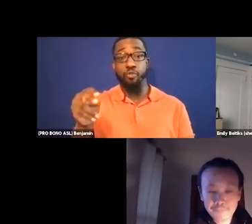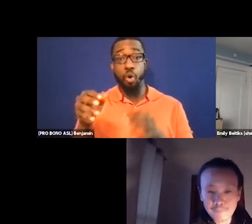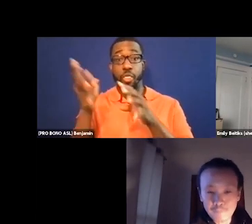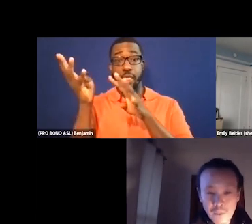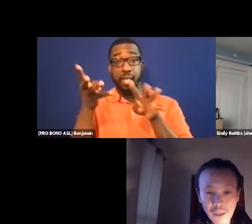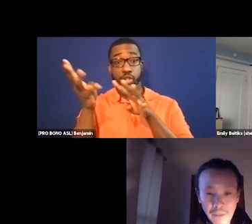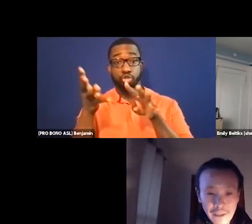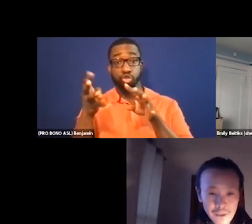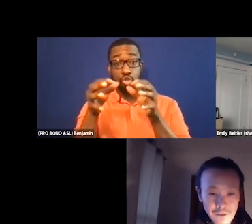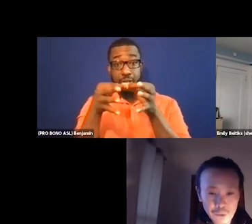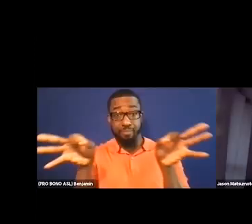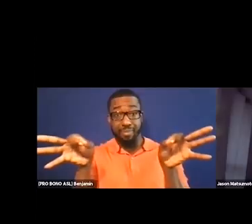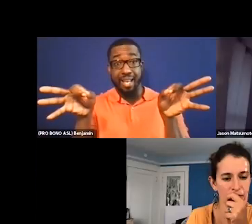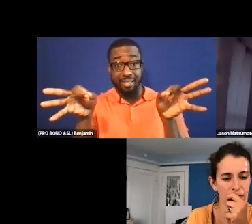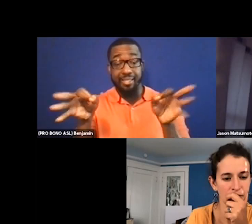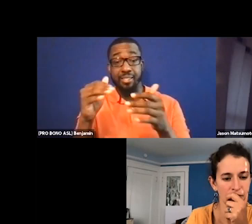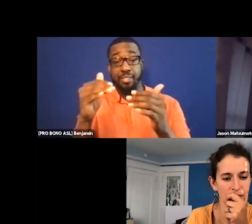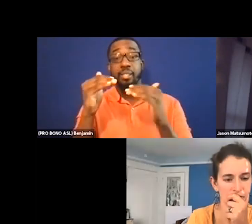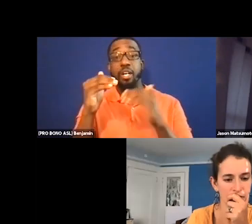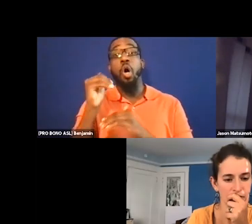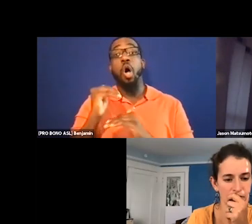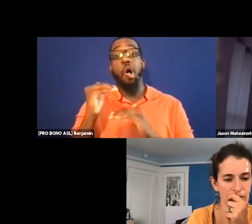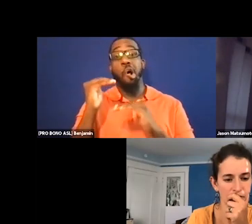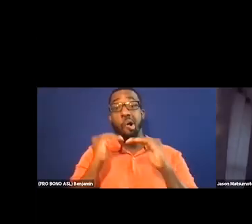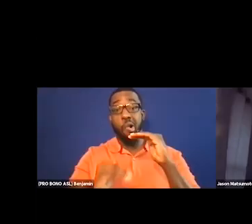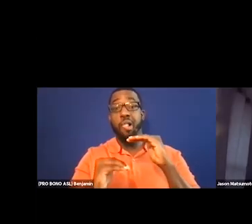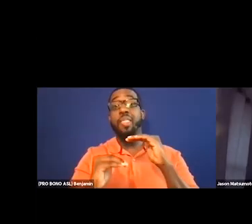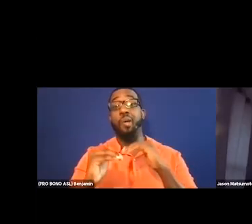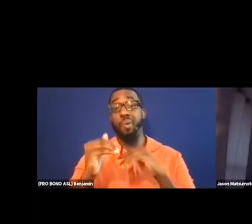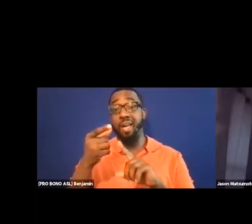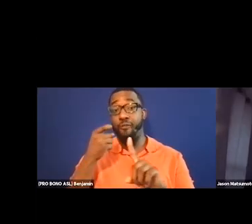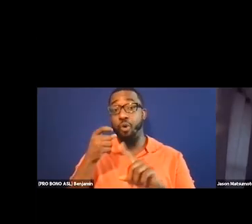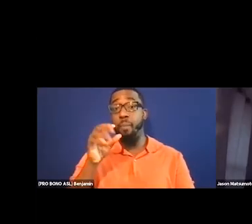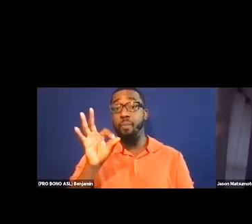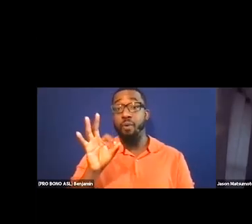On the back end of the Zoom call we have a few folks from full spectrum and the FFA.